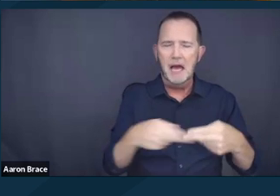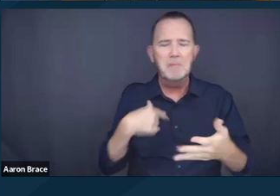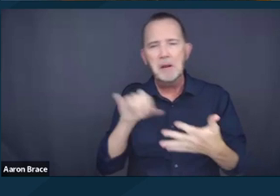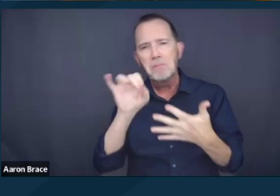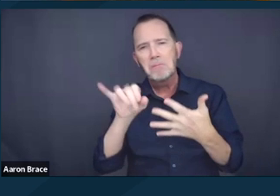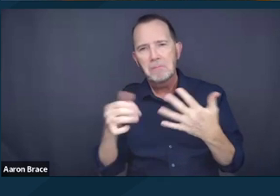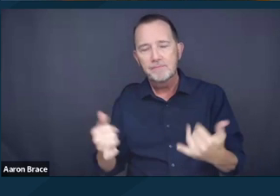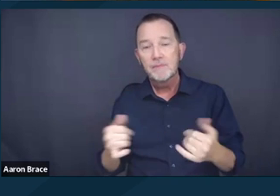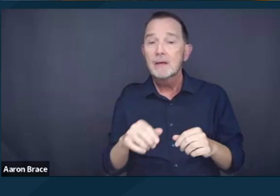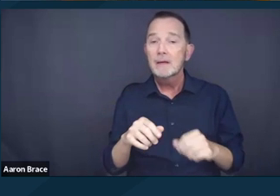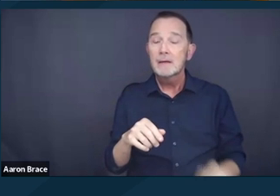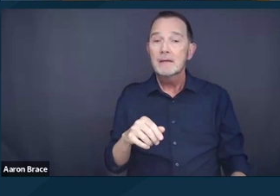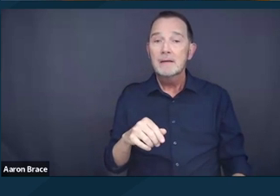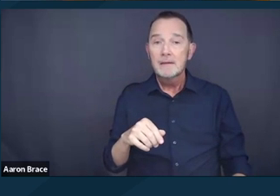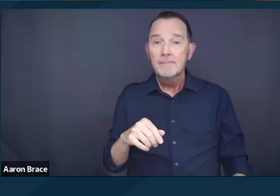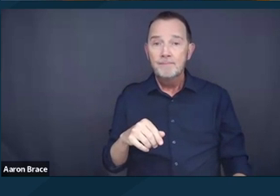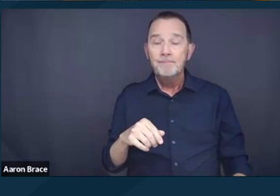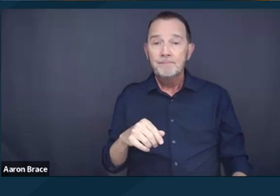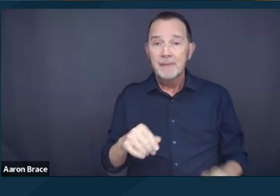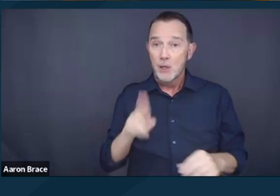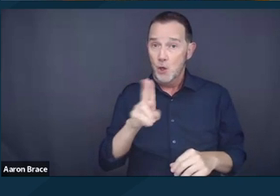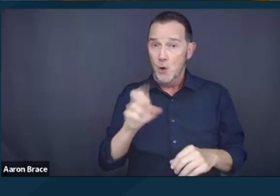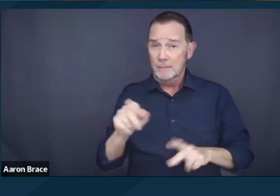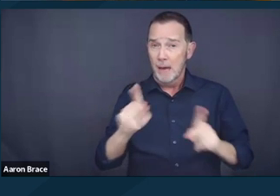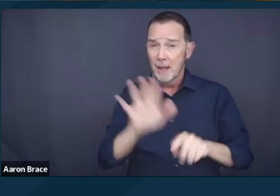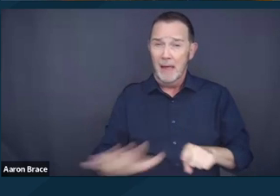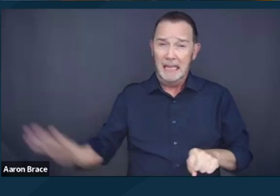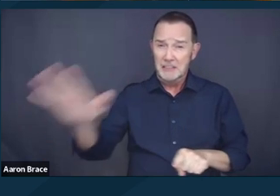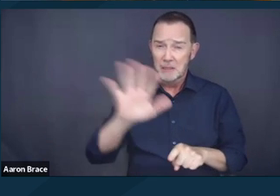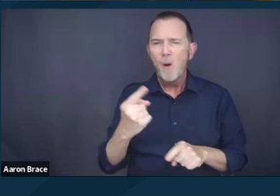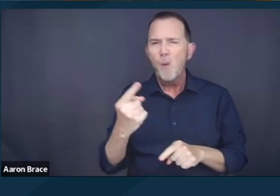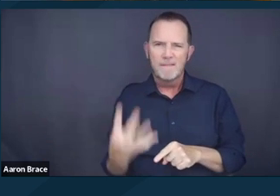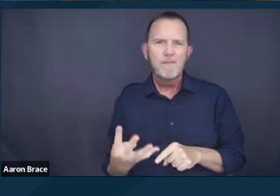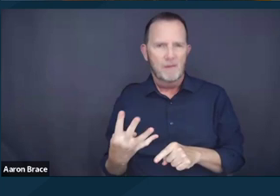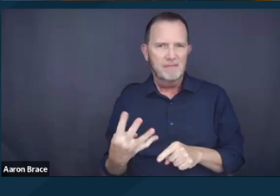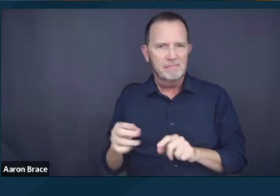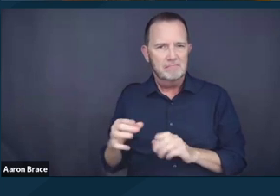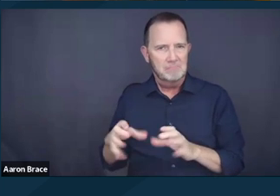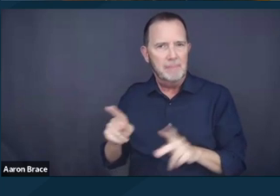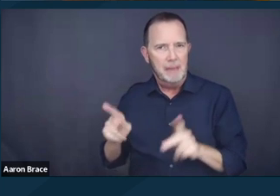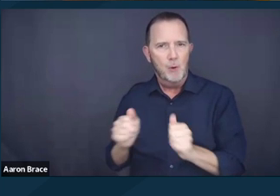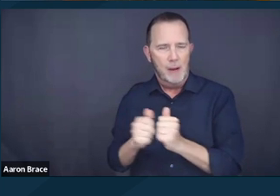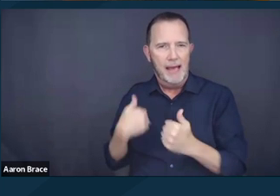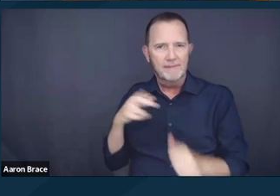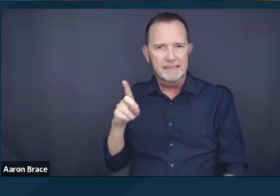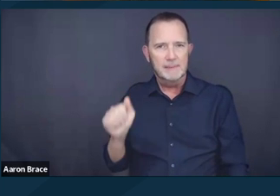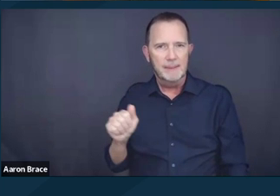comprise a little over a quarter of the US population, but they still represent up to a half of the people